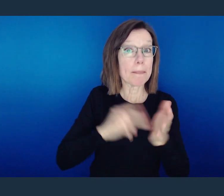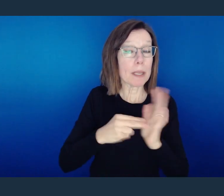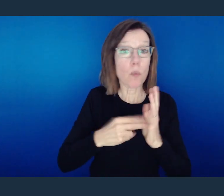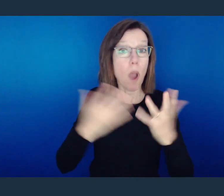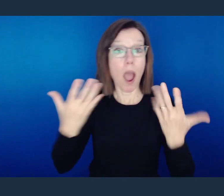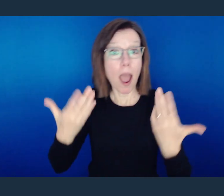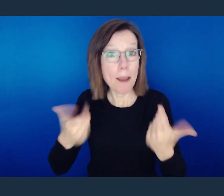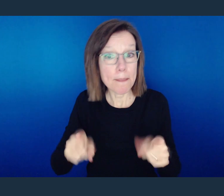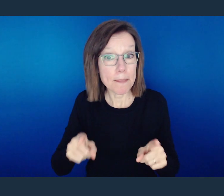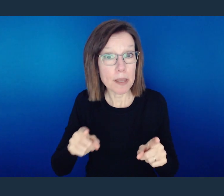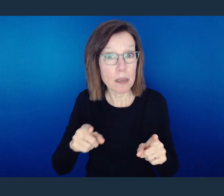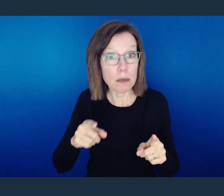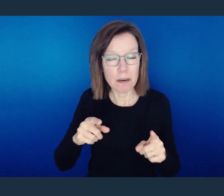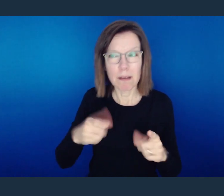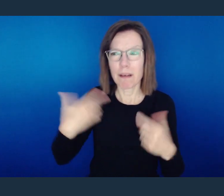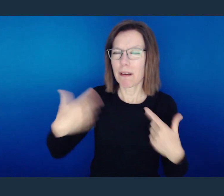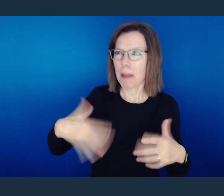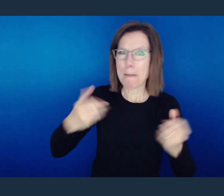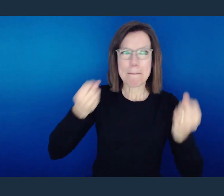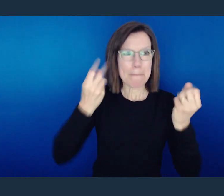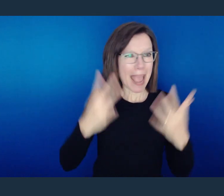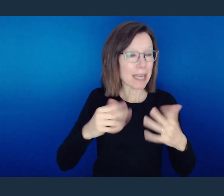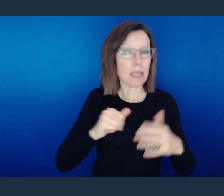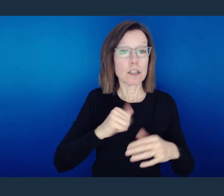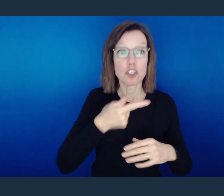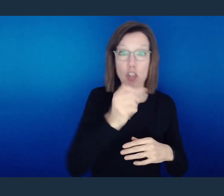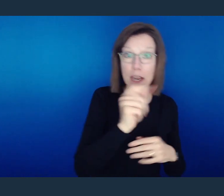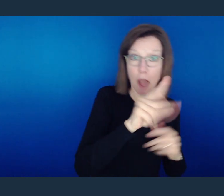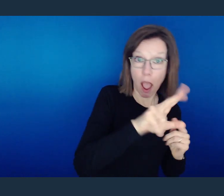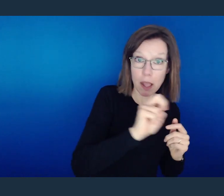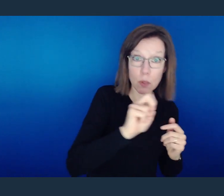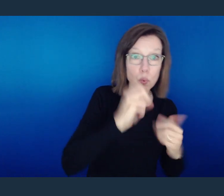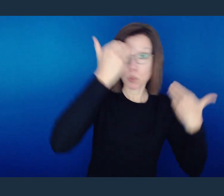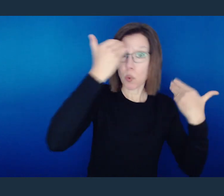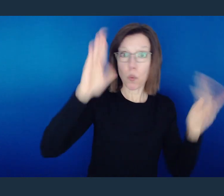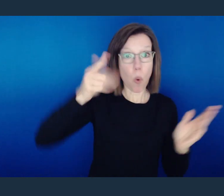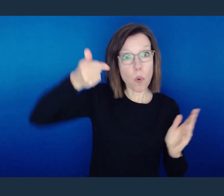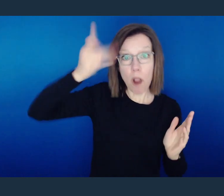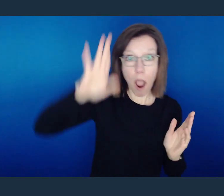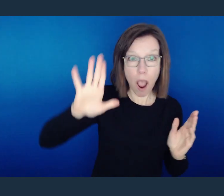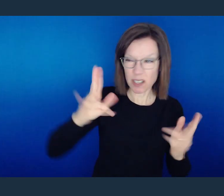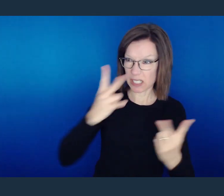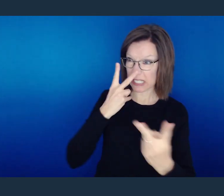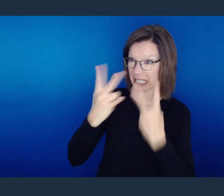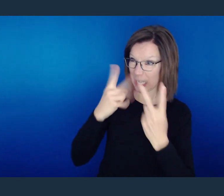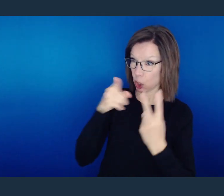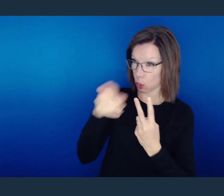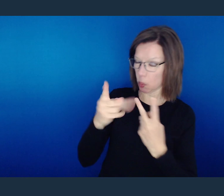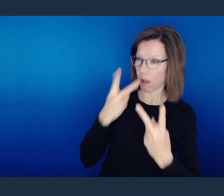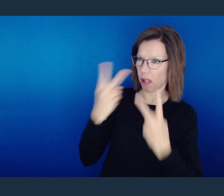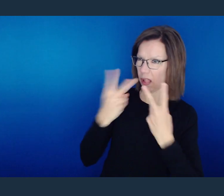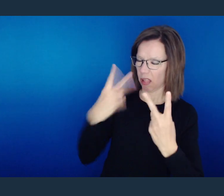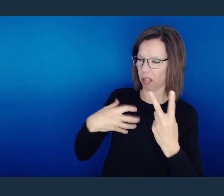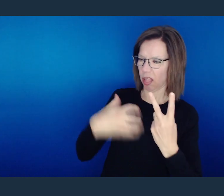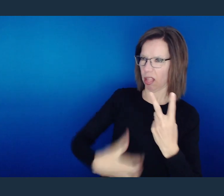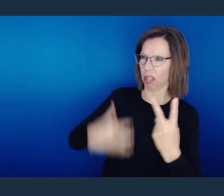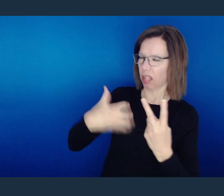"For, as it is written, 'The name of God is blasphemed among the gentiles because of you.'"